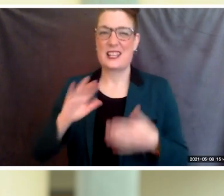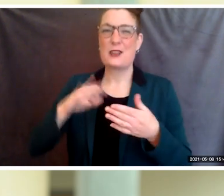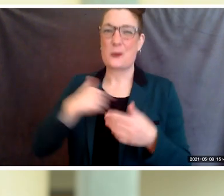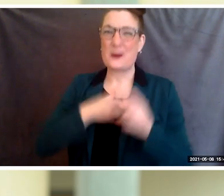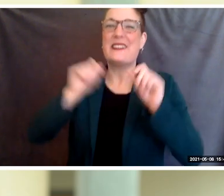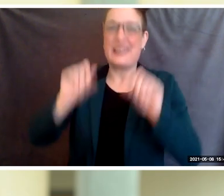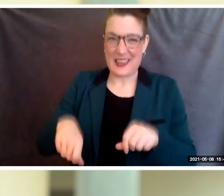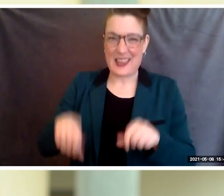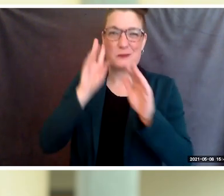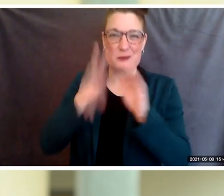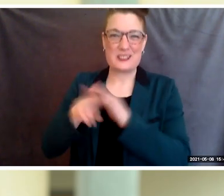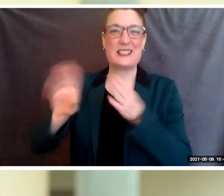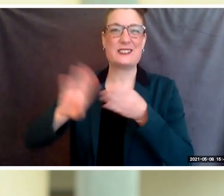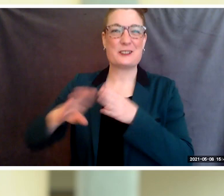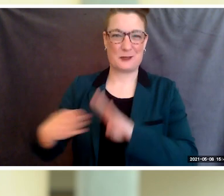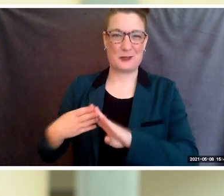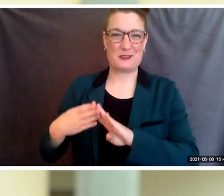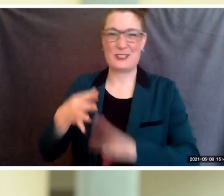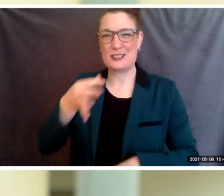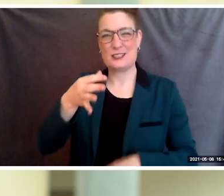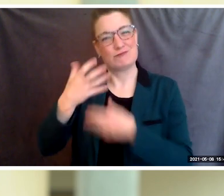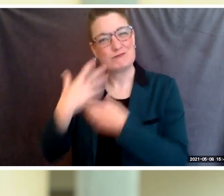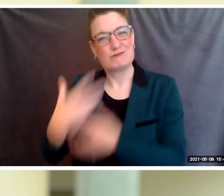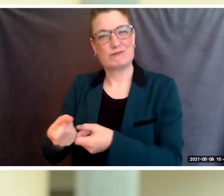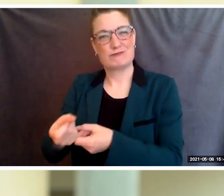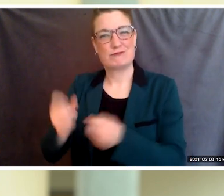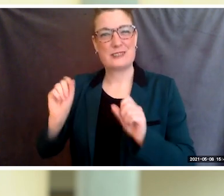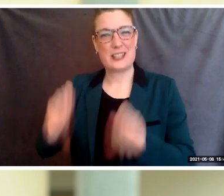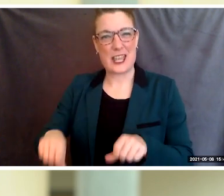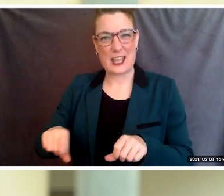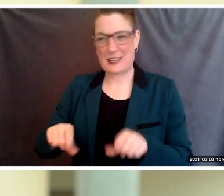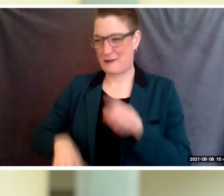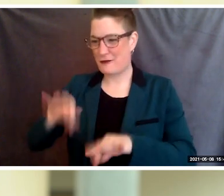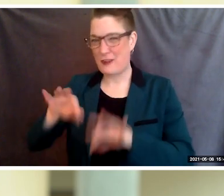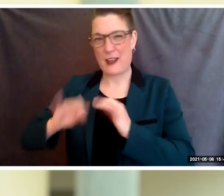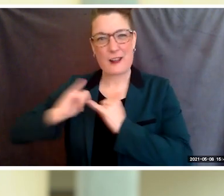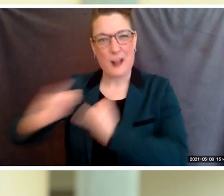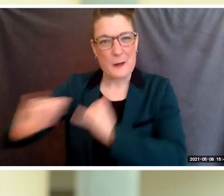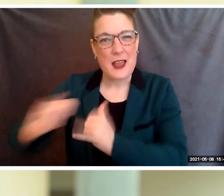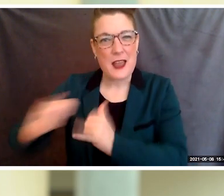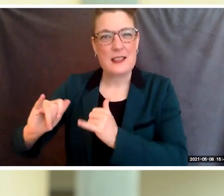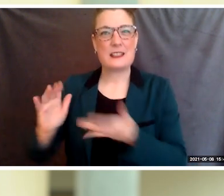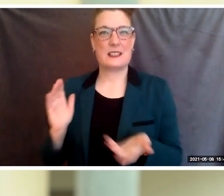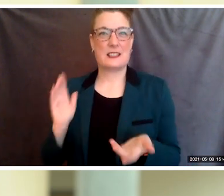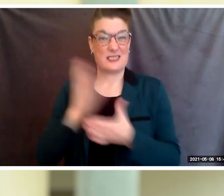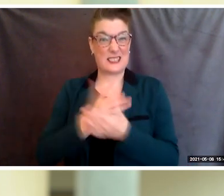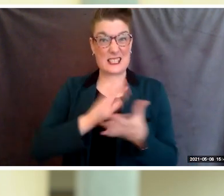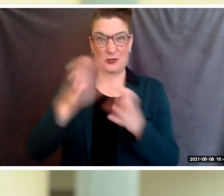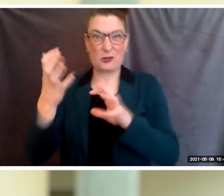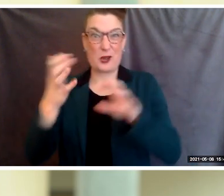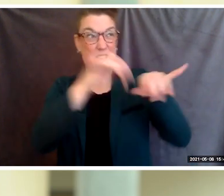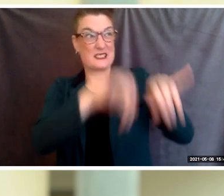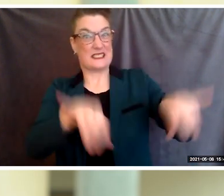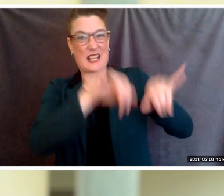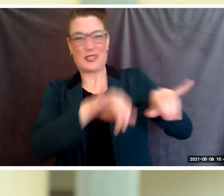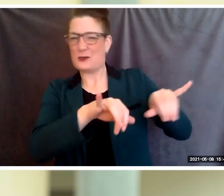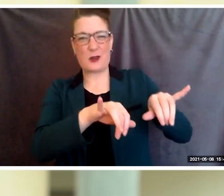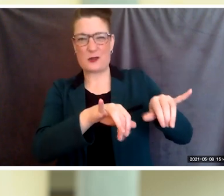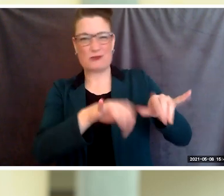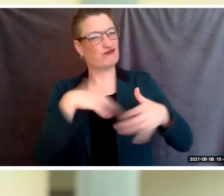to find commonality, to challenge each other disrupt the status quo and put in the work needed to bring change